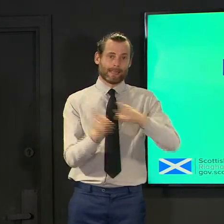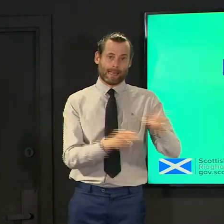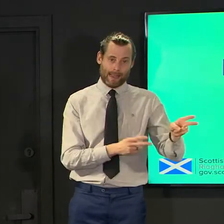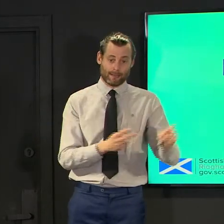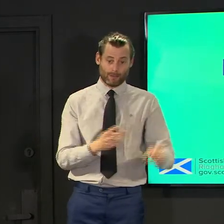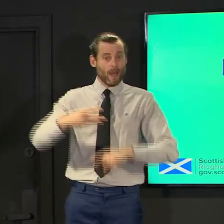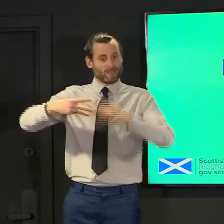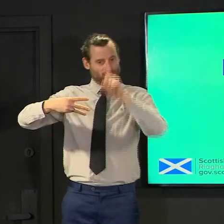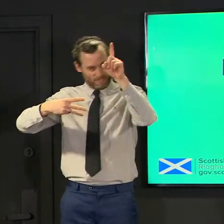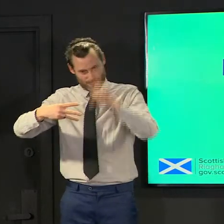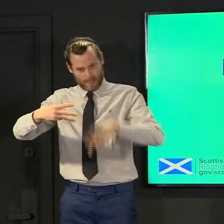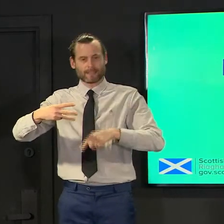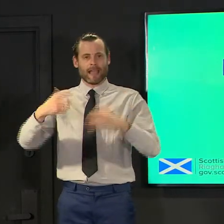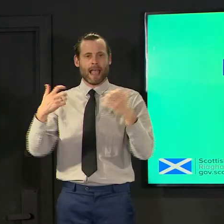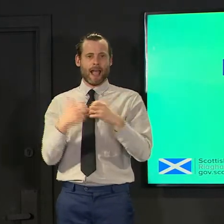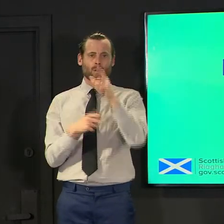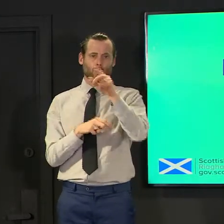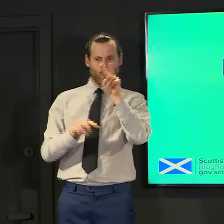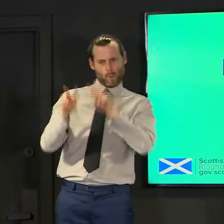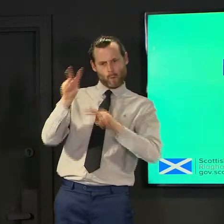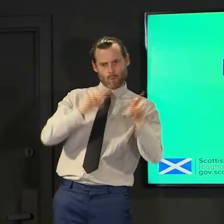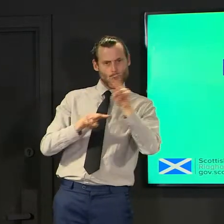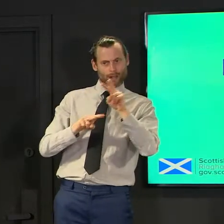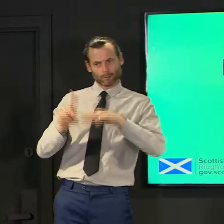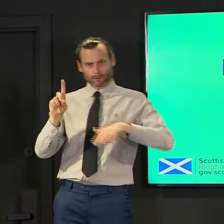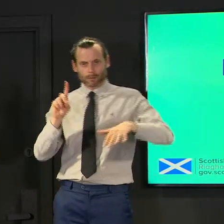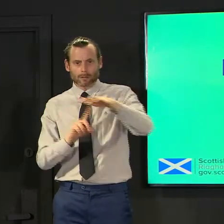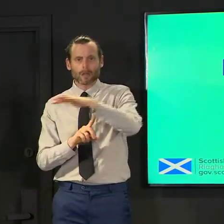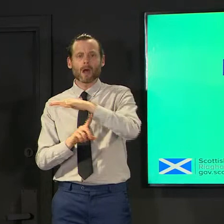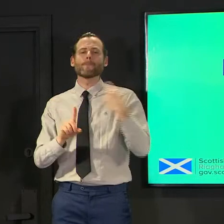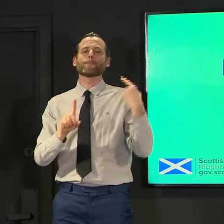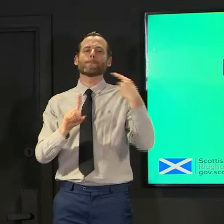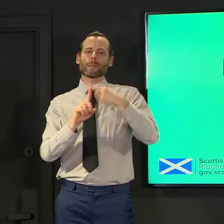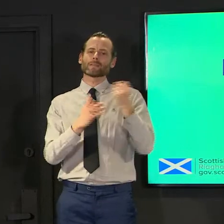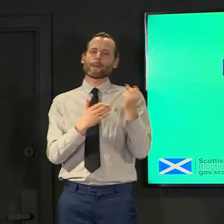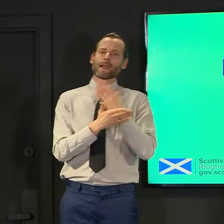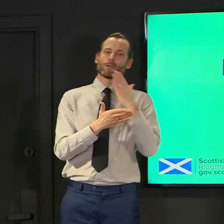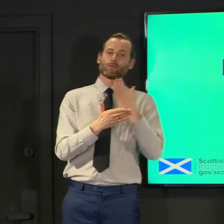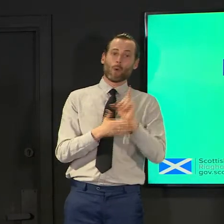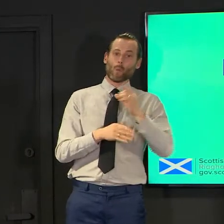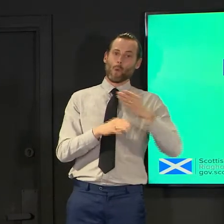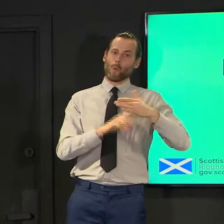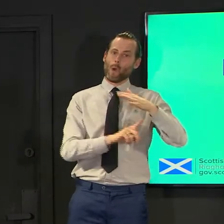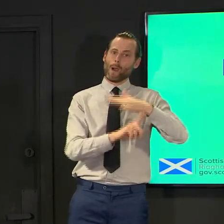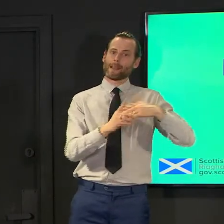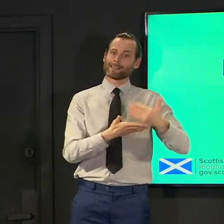public about making workplaces safe but those four always go together so even if positivity